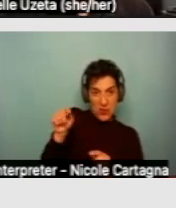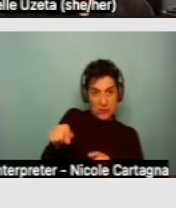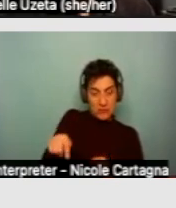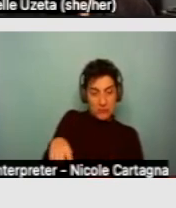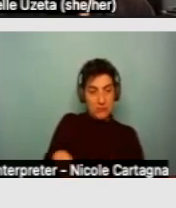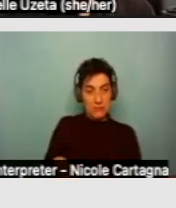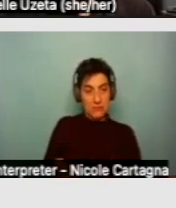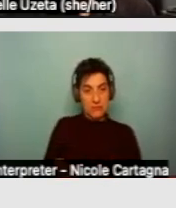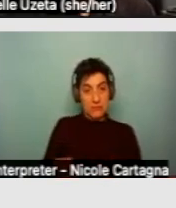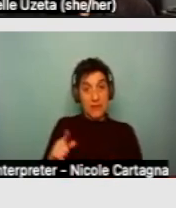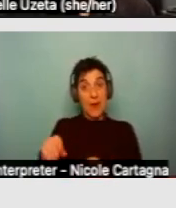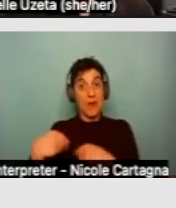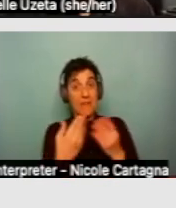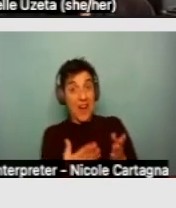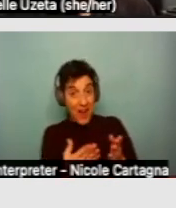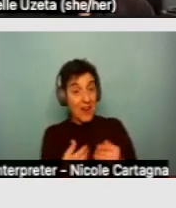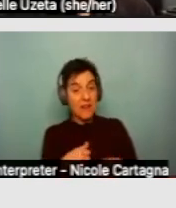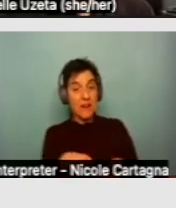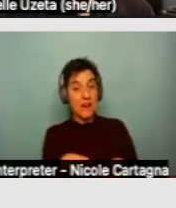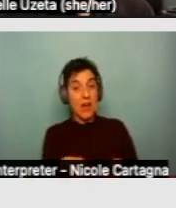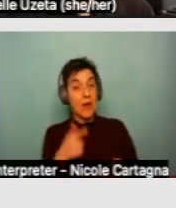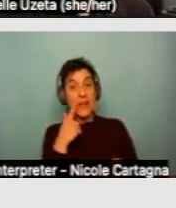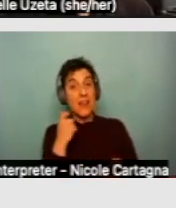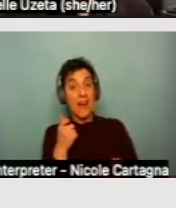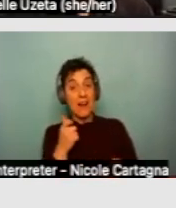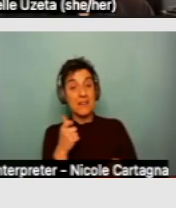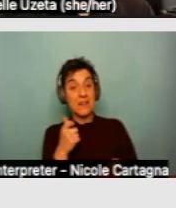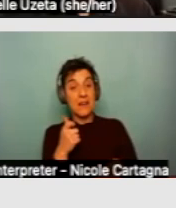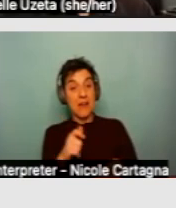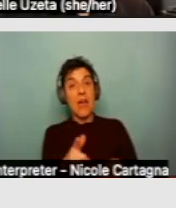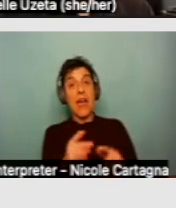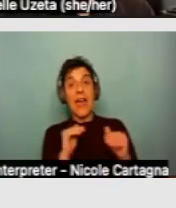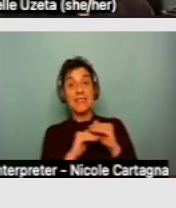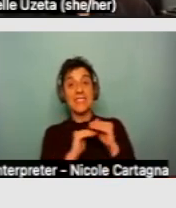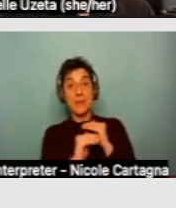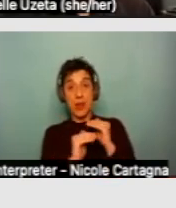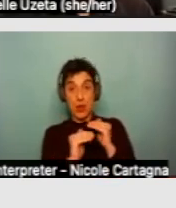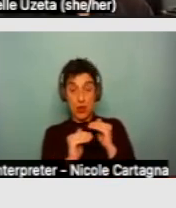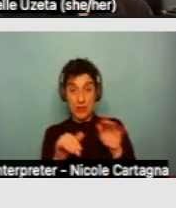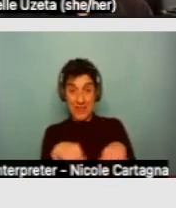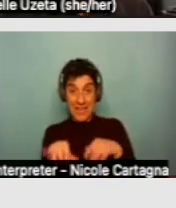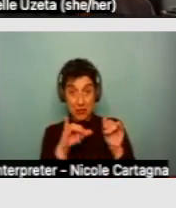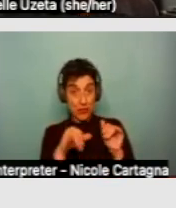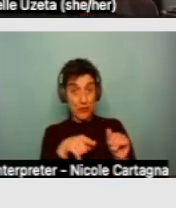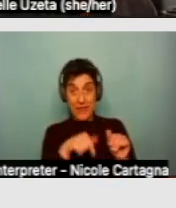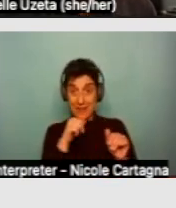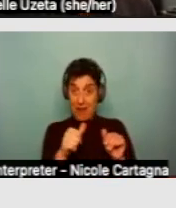the housing provider failed to comply with applicable accessibility standards at the time of construction.